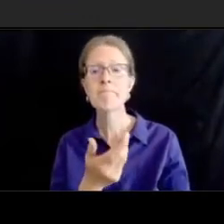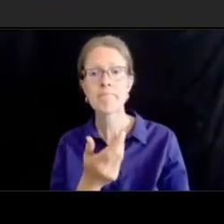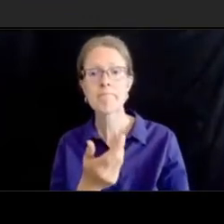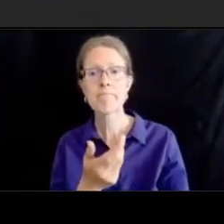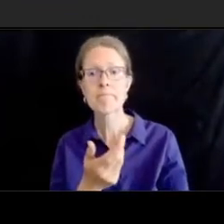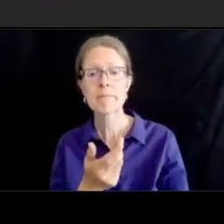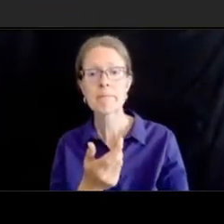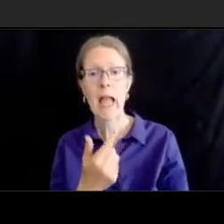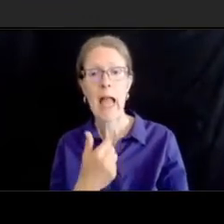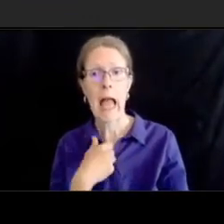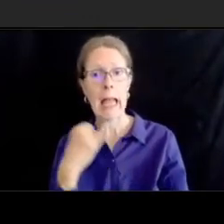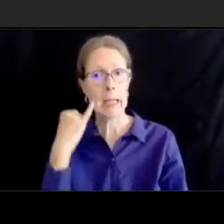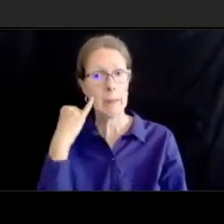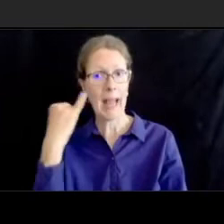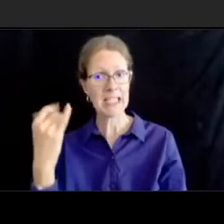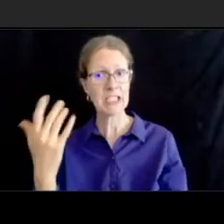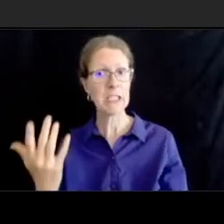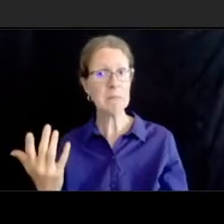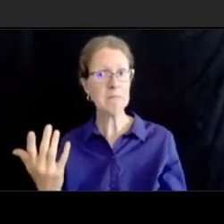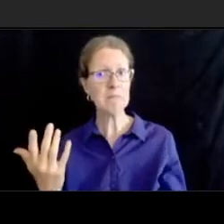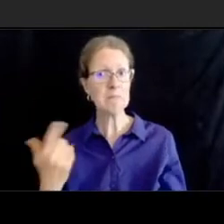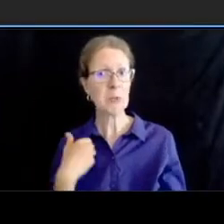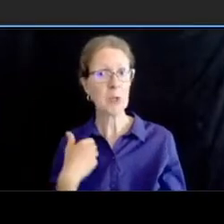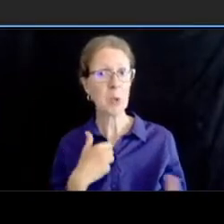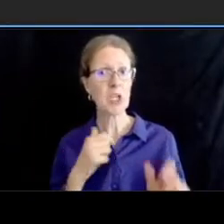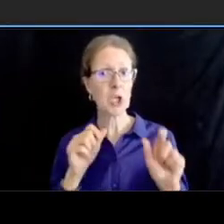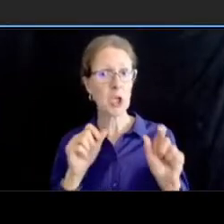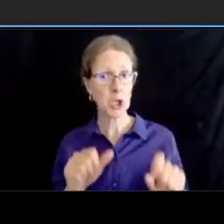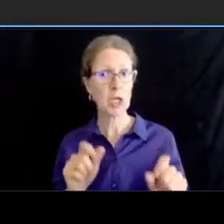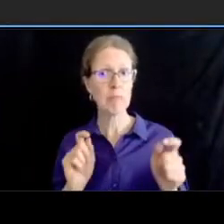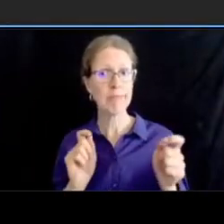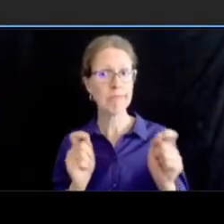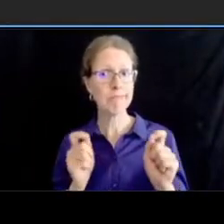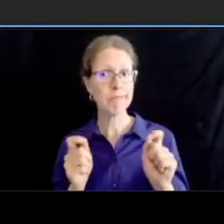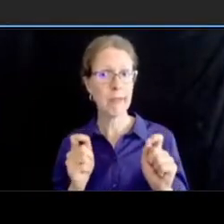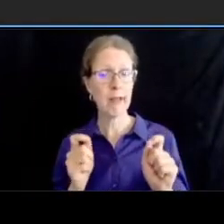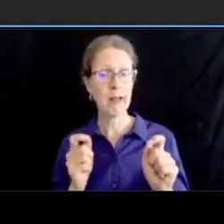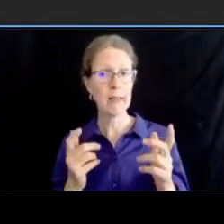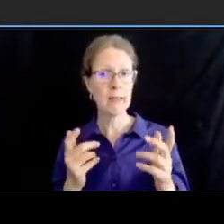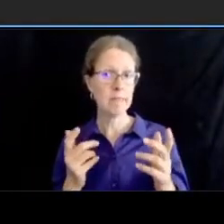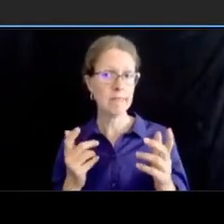option as the parking optimization study and we i keep saying parking optimization it's not